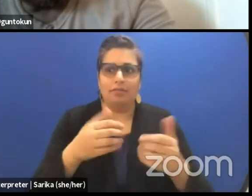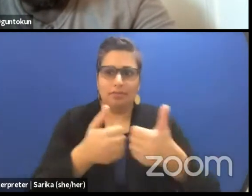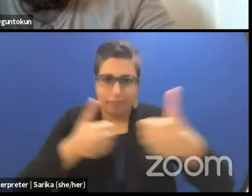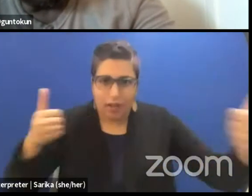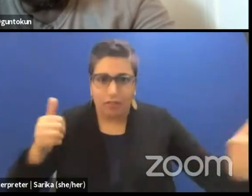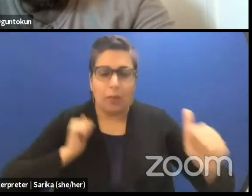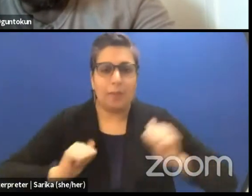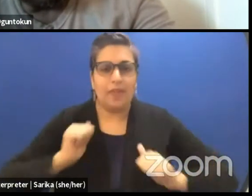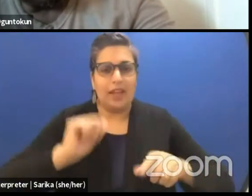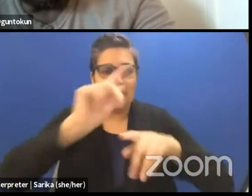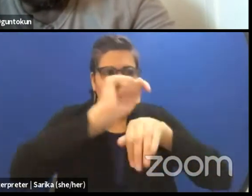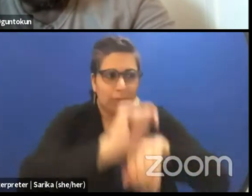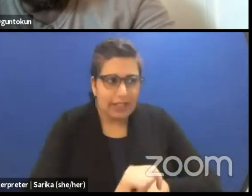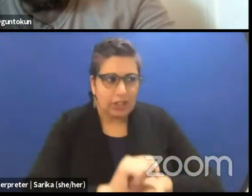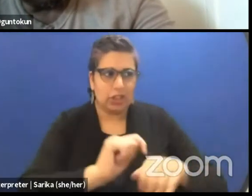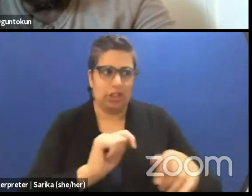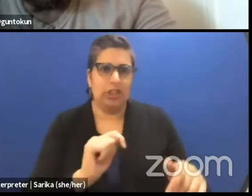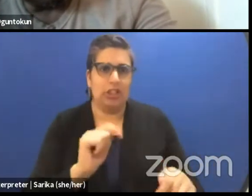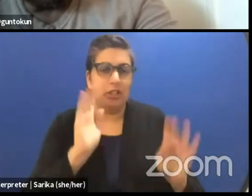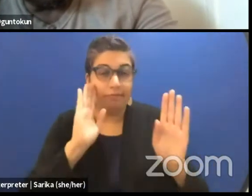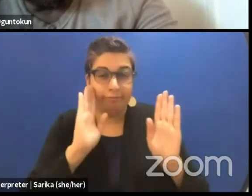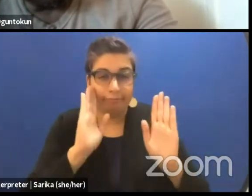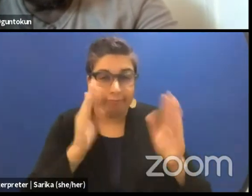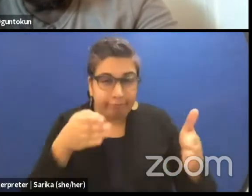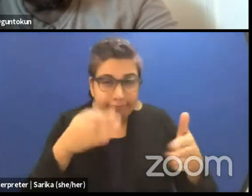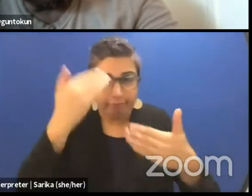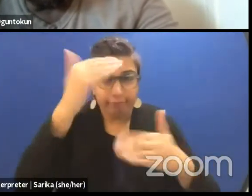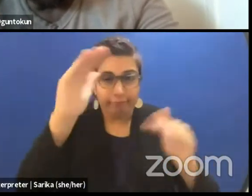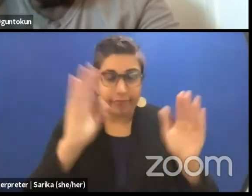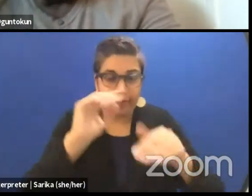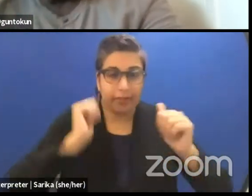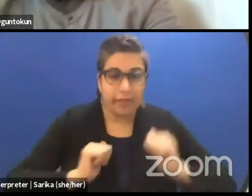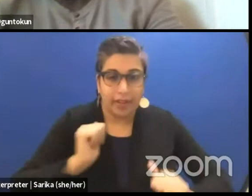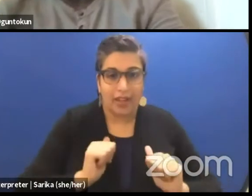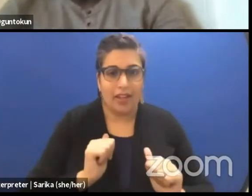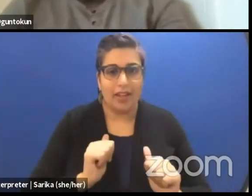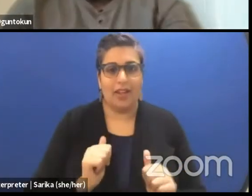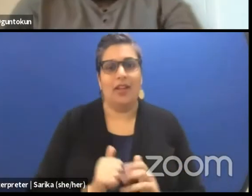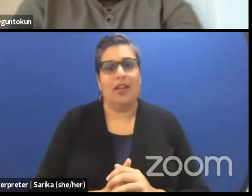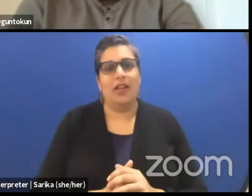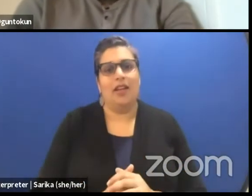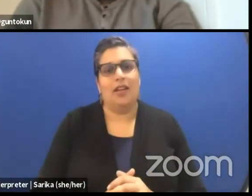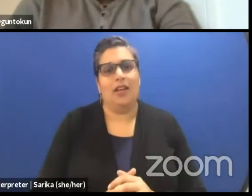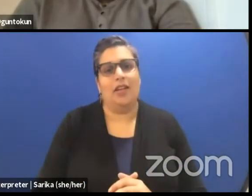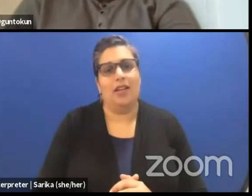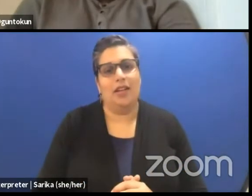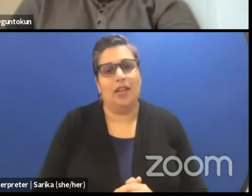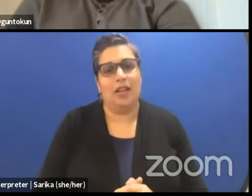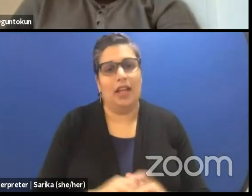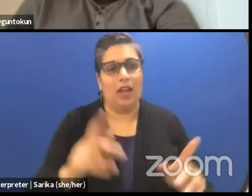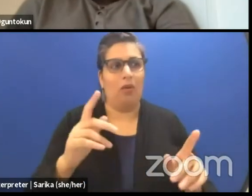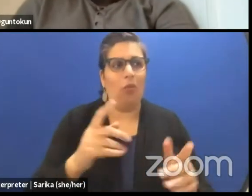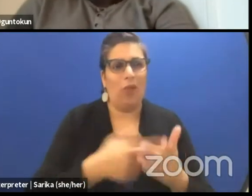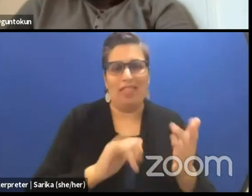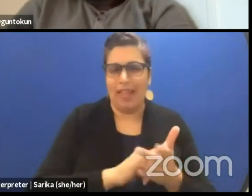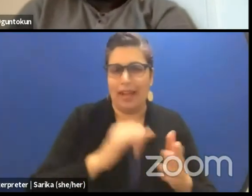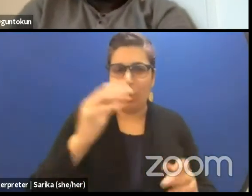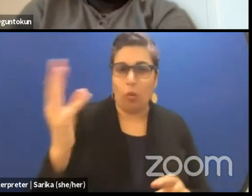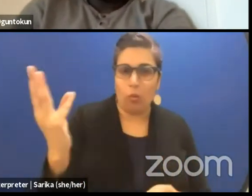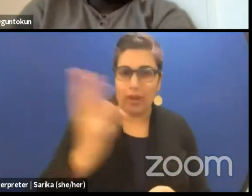kind of the story of origin of what dramaturgy in the field of study has historically meant in a Western kind of sense.